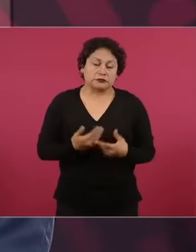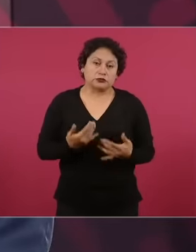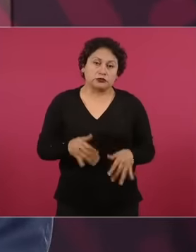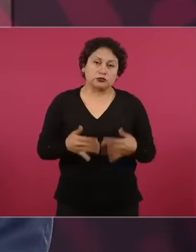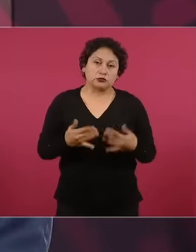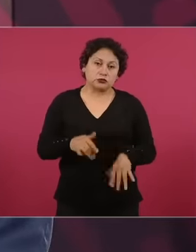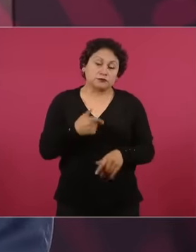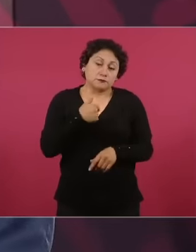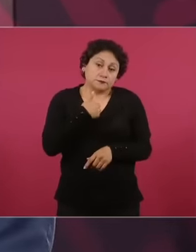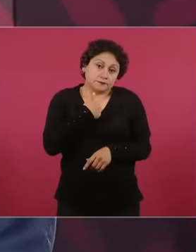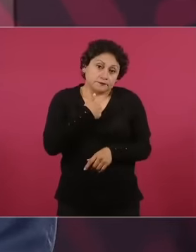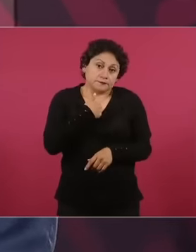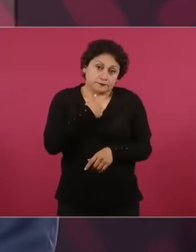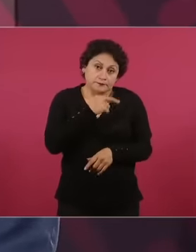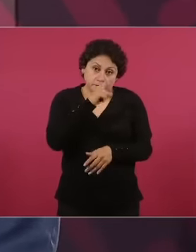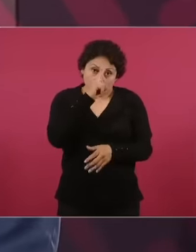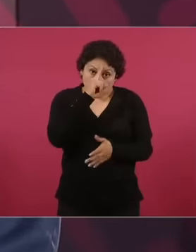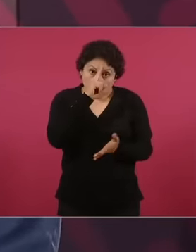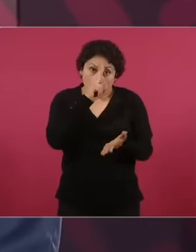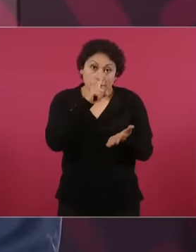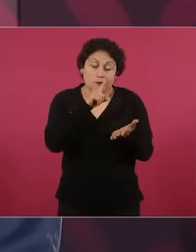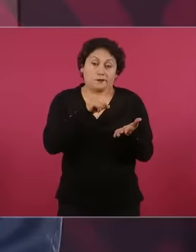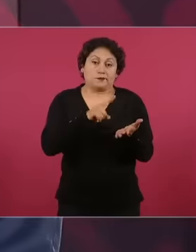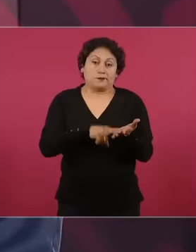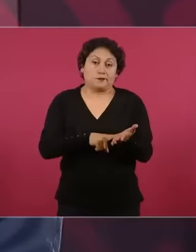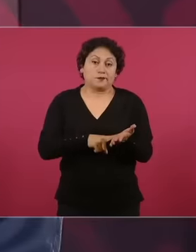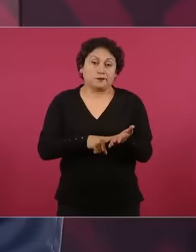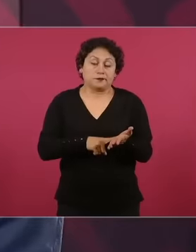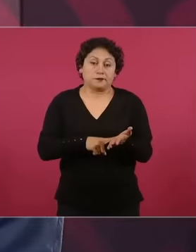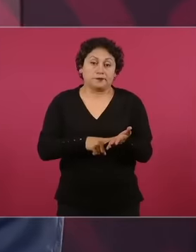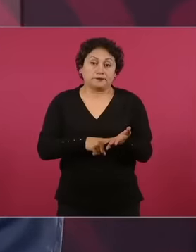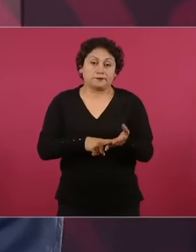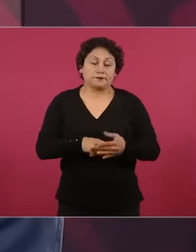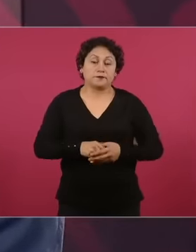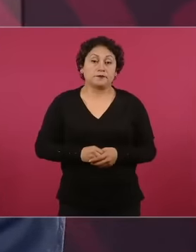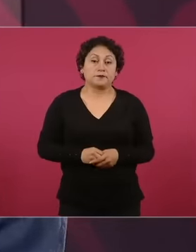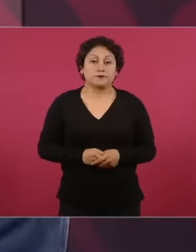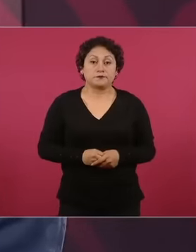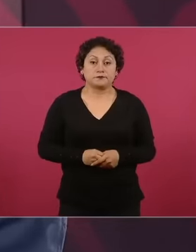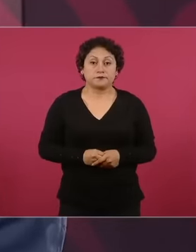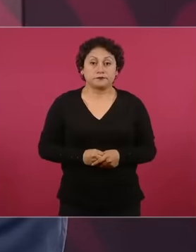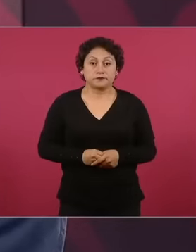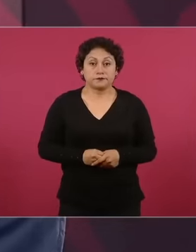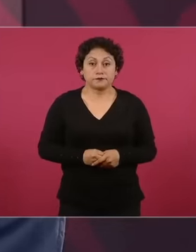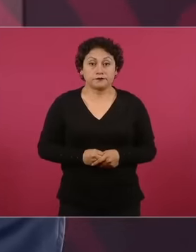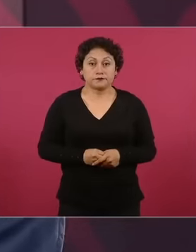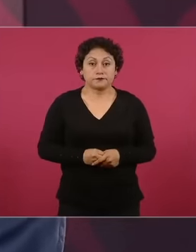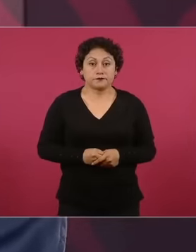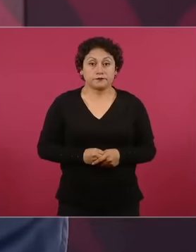ethical,